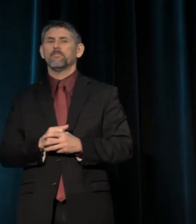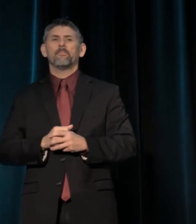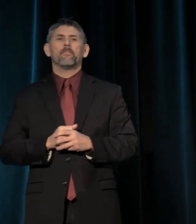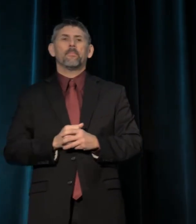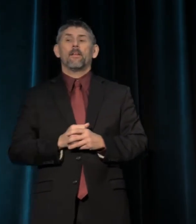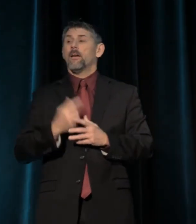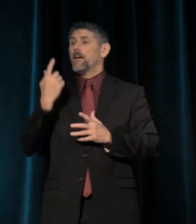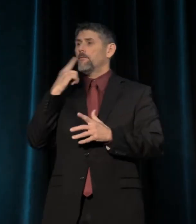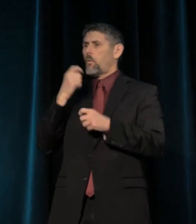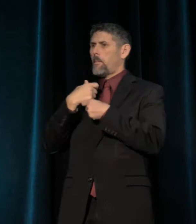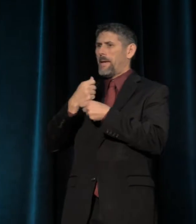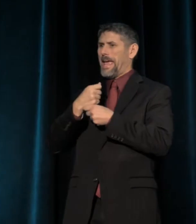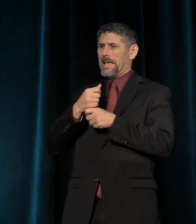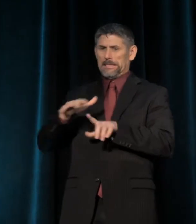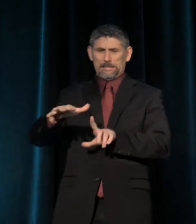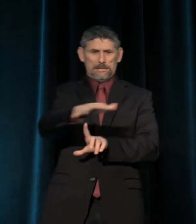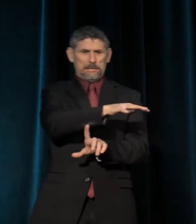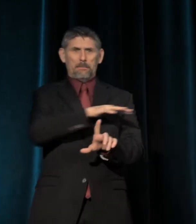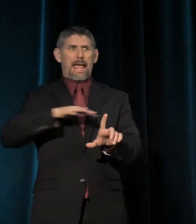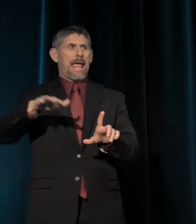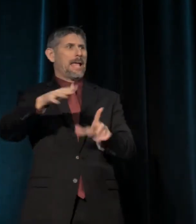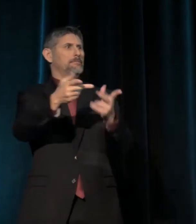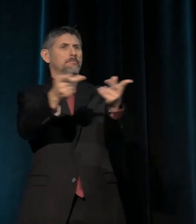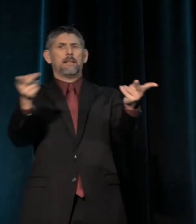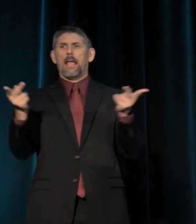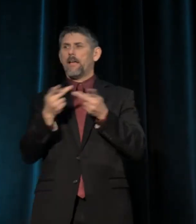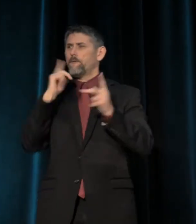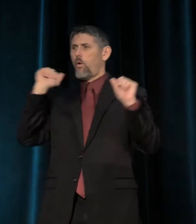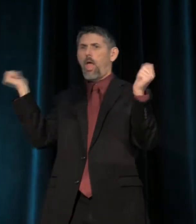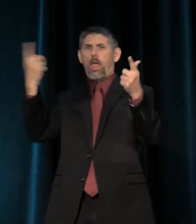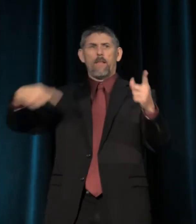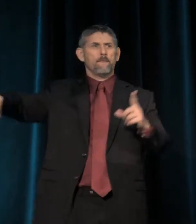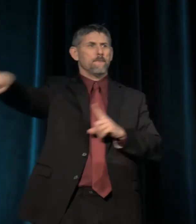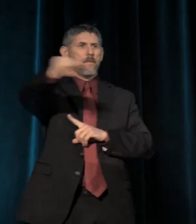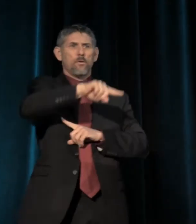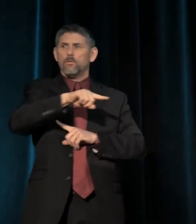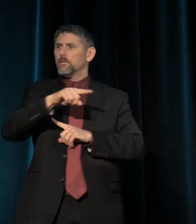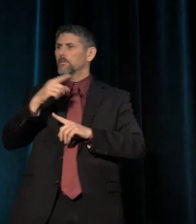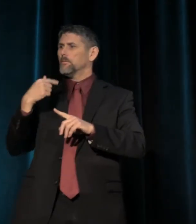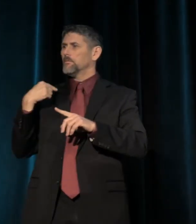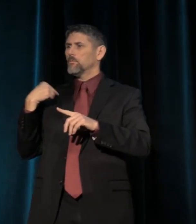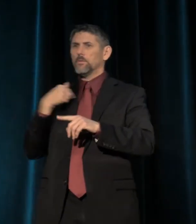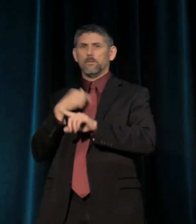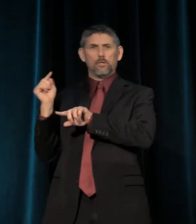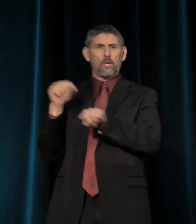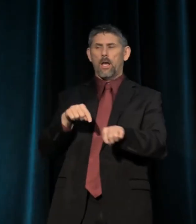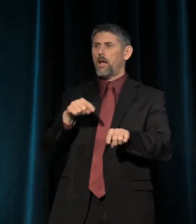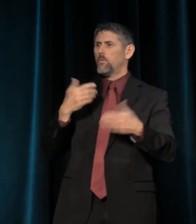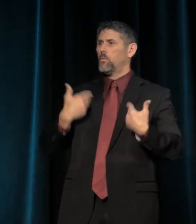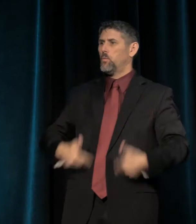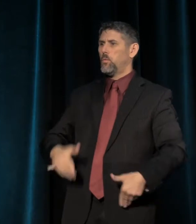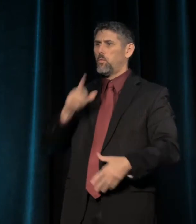for making the space for all of us, and for the kind invitation for me to be here. It's really a great honor for me to be here,